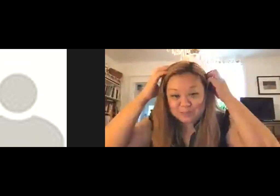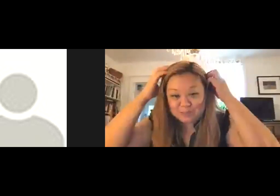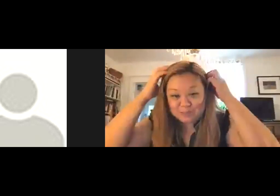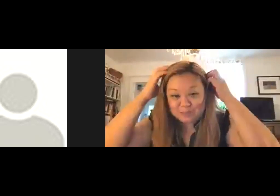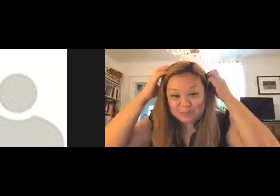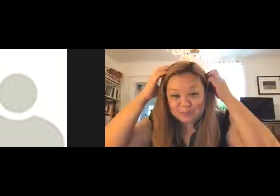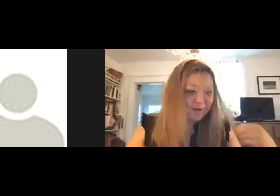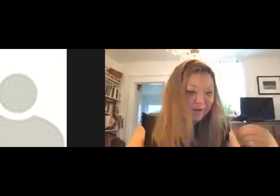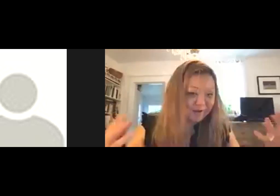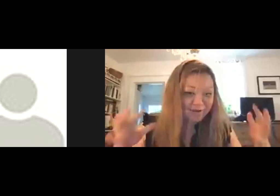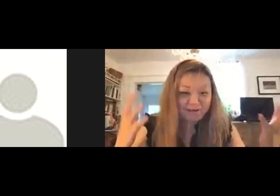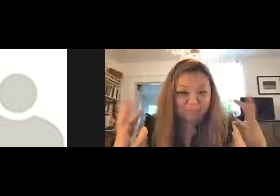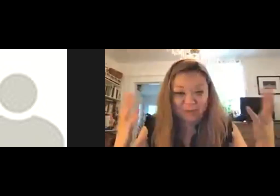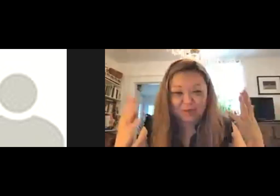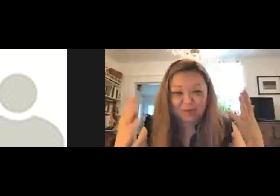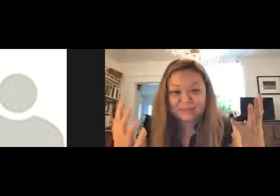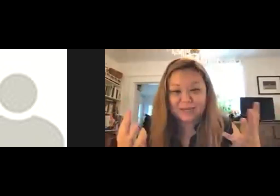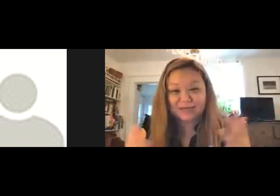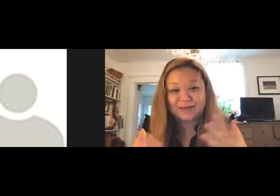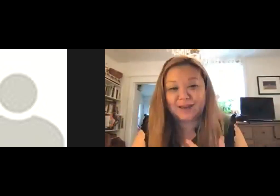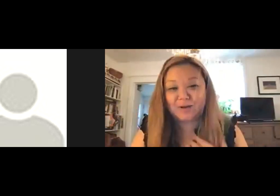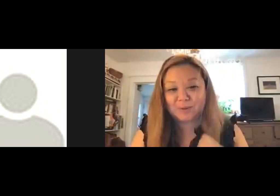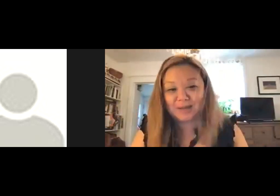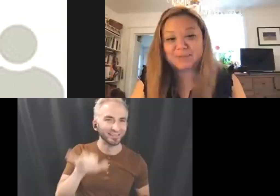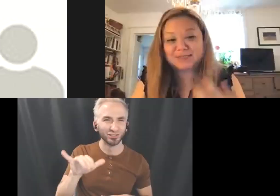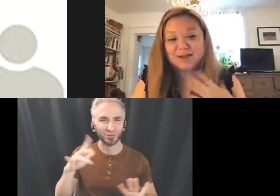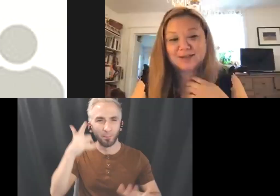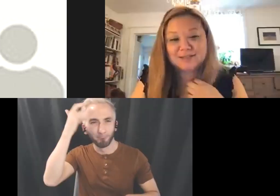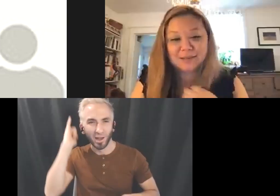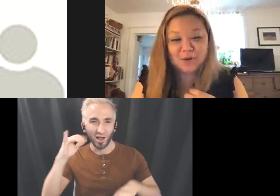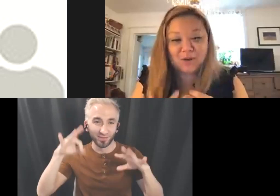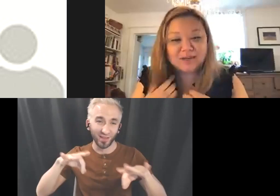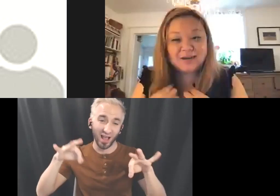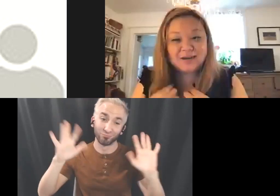with kind of a honey blonde dyed hair, pandemic dye as I'm calling it.